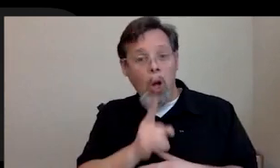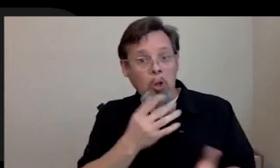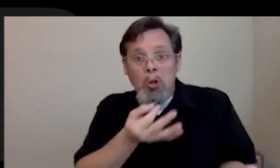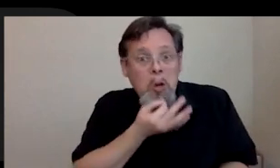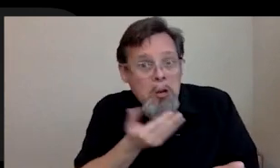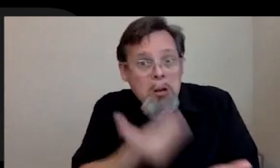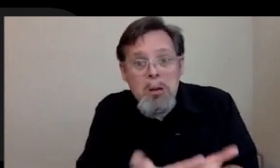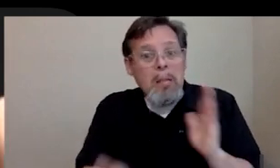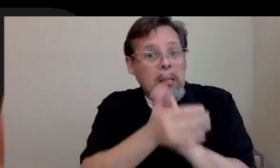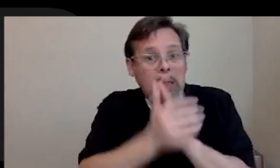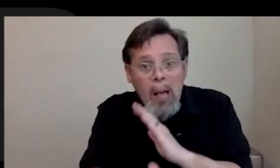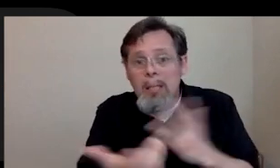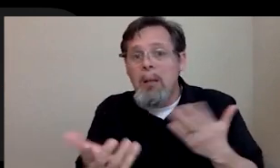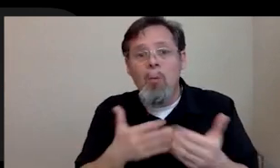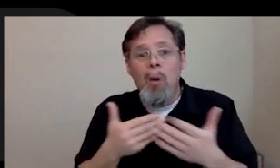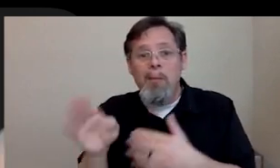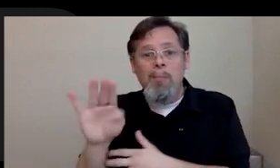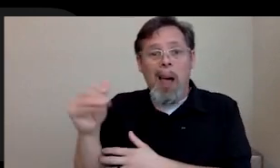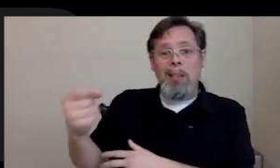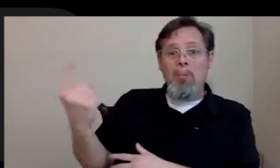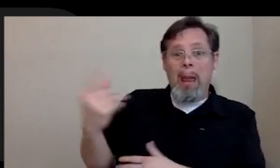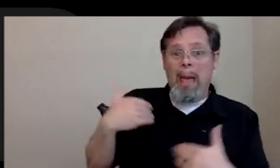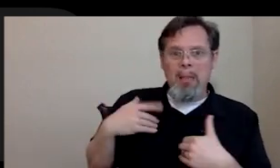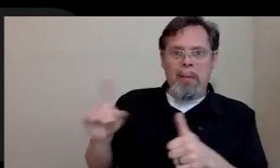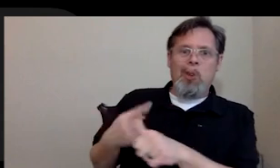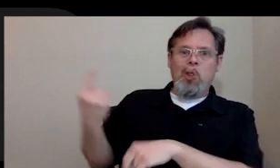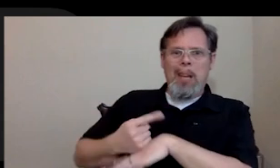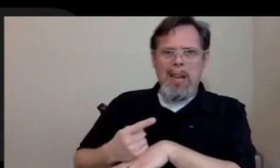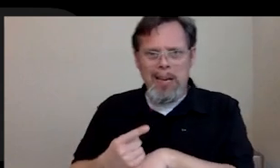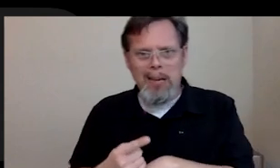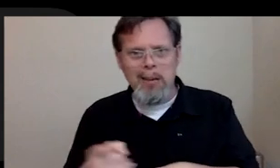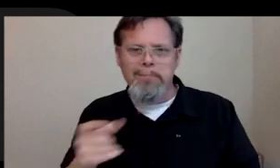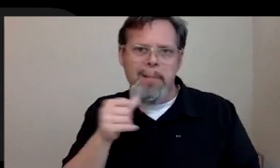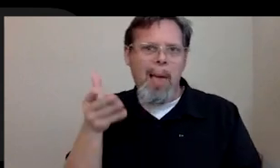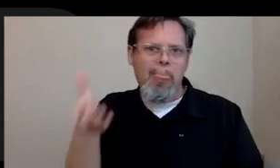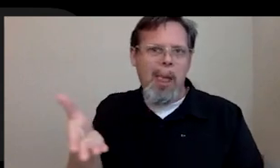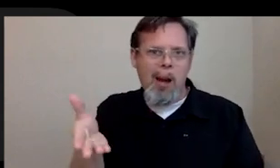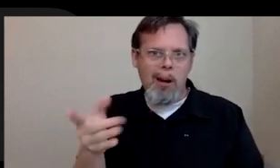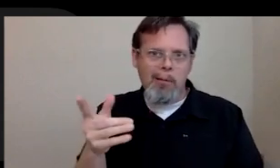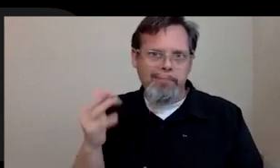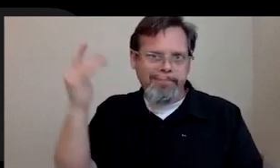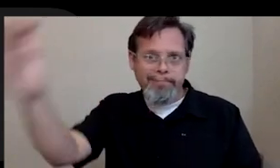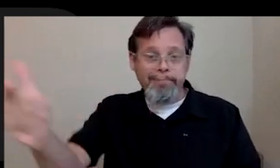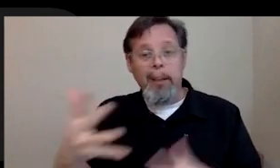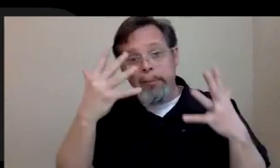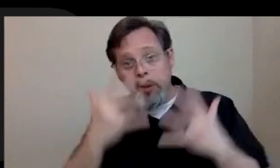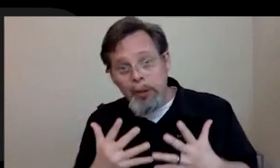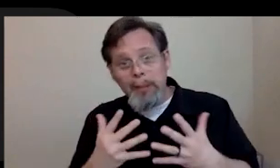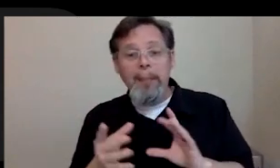talented and whatever biases someone may have on day one, aren't there on day one. It's unfortunate for me to say that, like, part of it is your